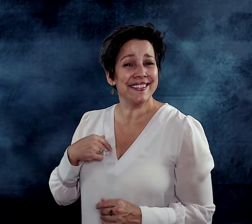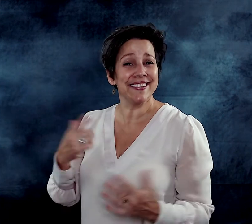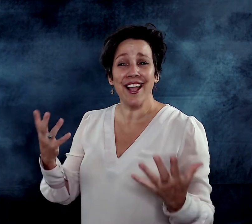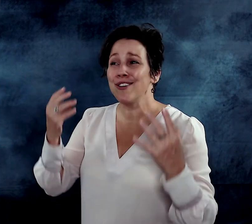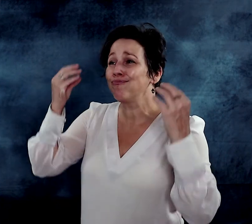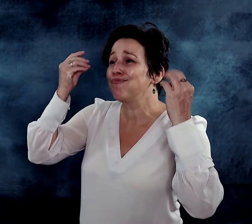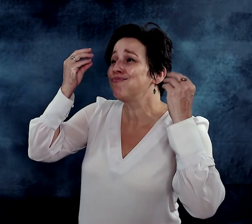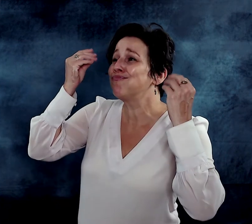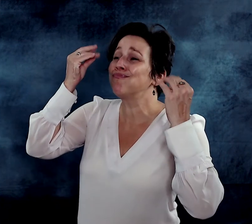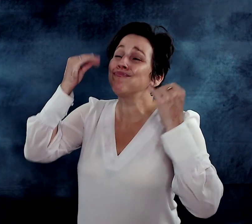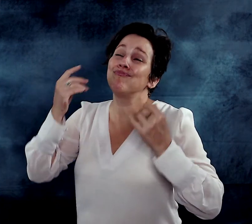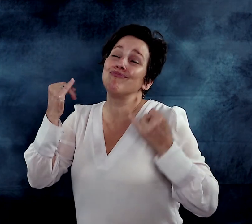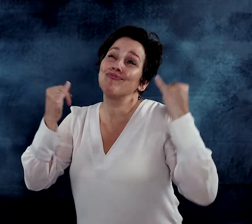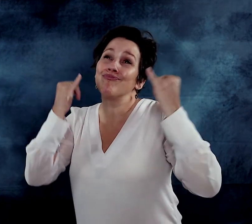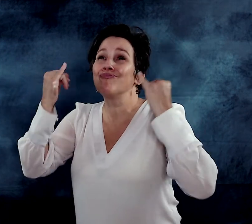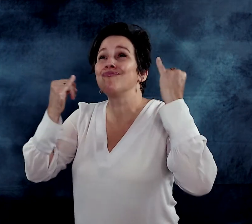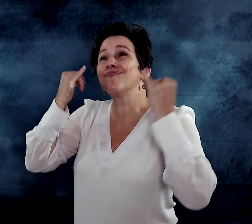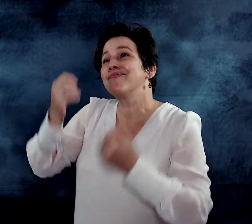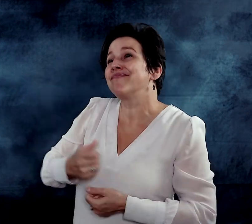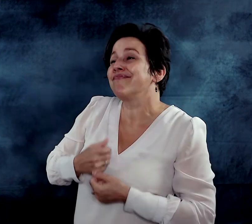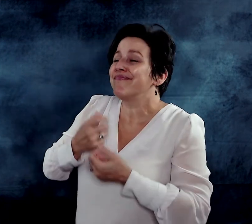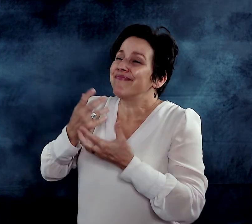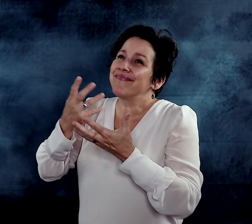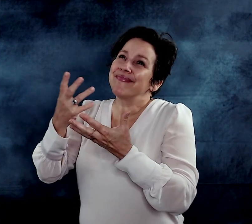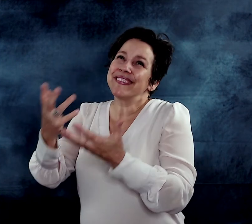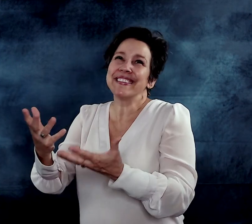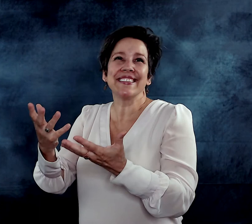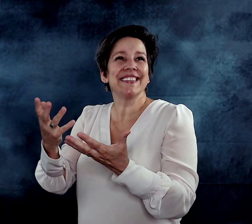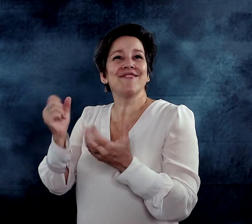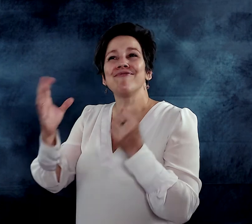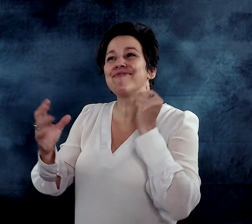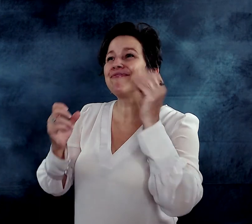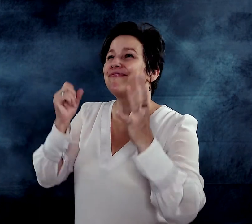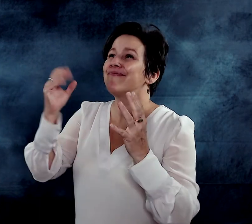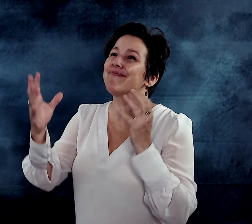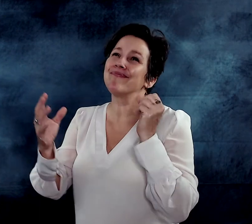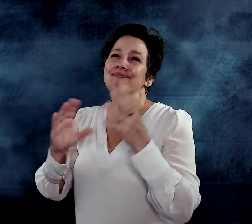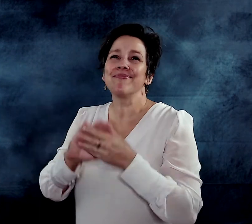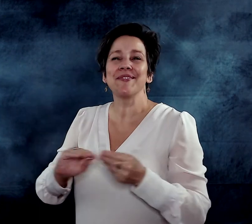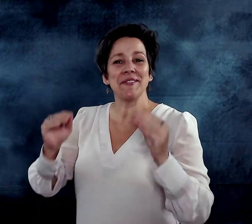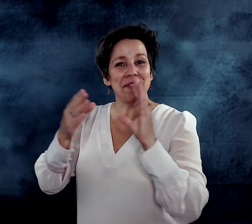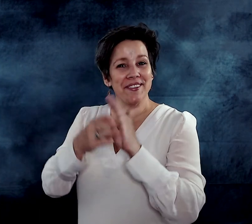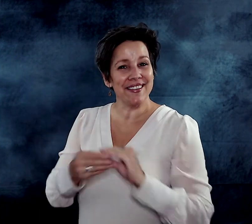I had the freedom to think, to imagine and to tell stories.